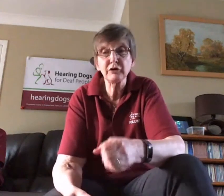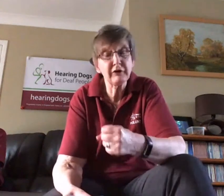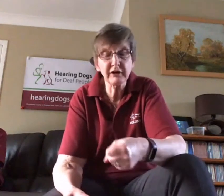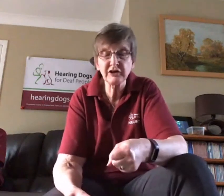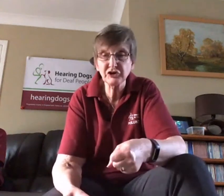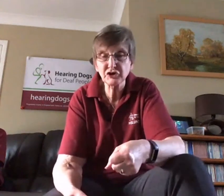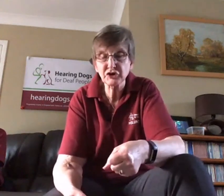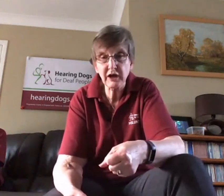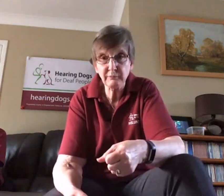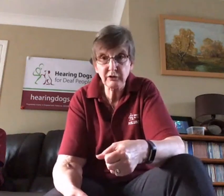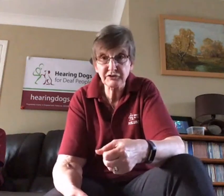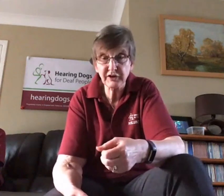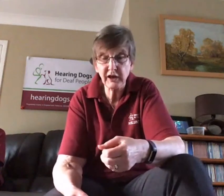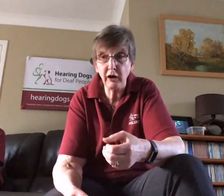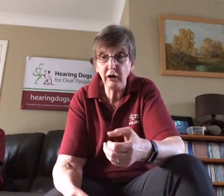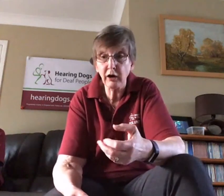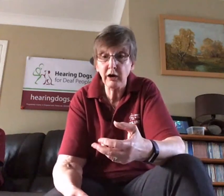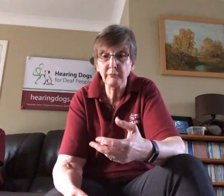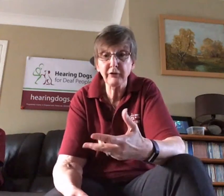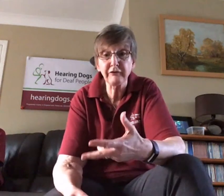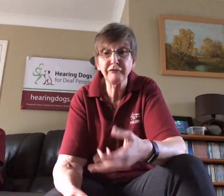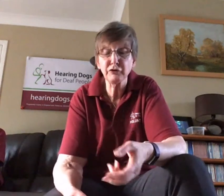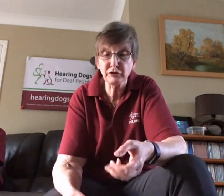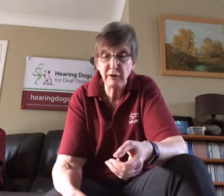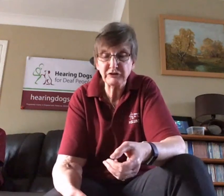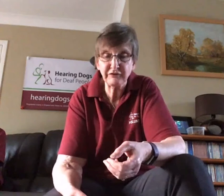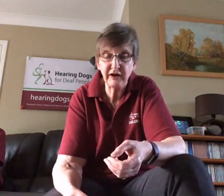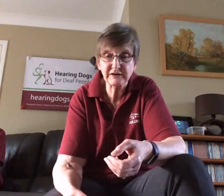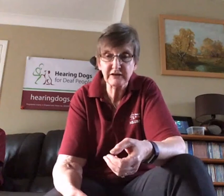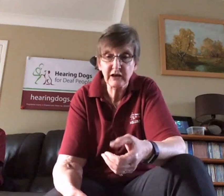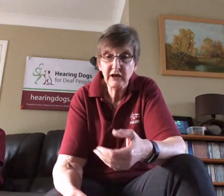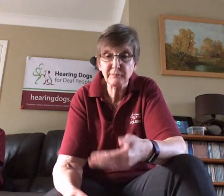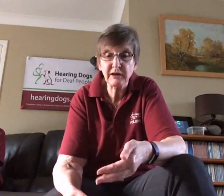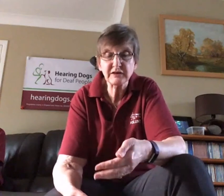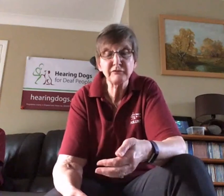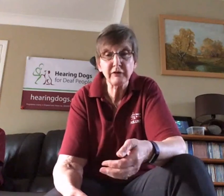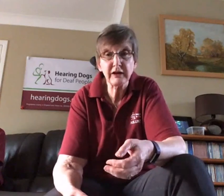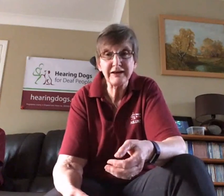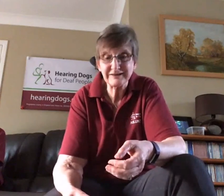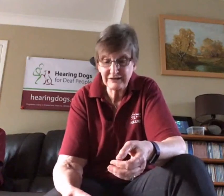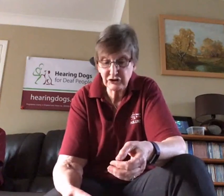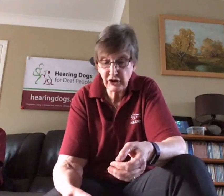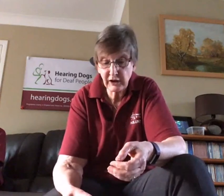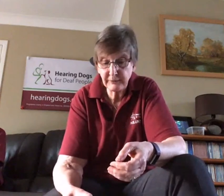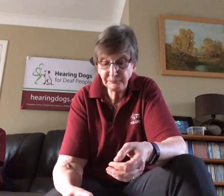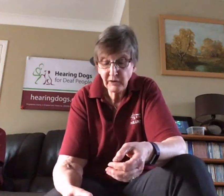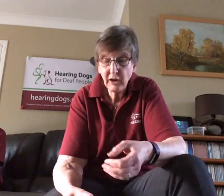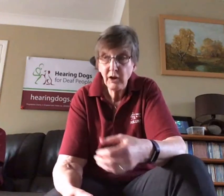Very easy to train because they are very food motivated, so it makes them very easy to train.